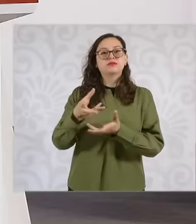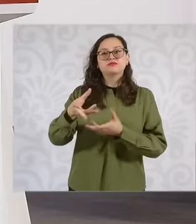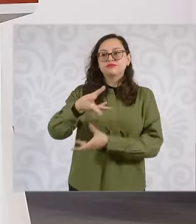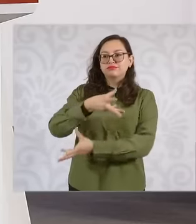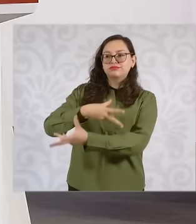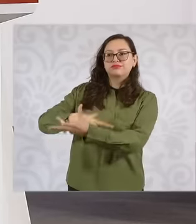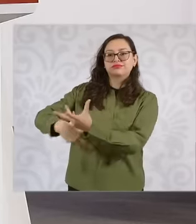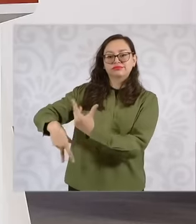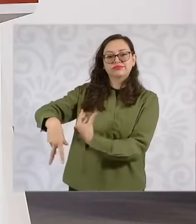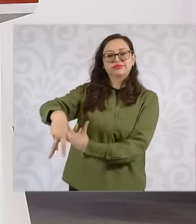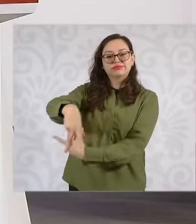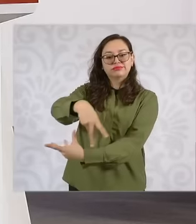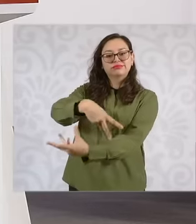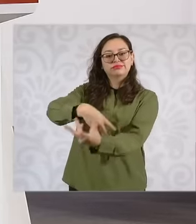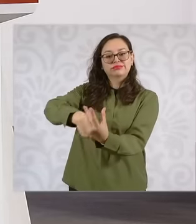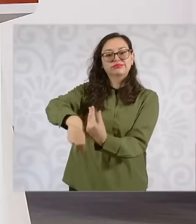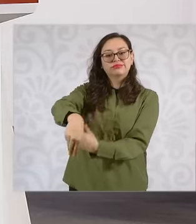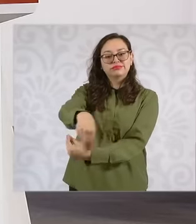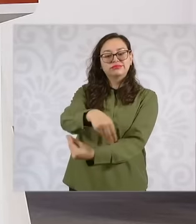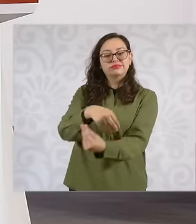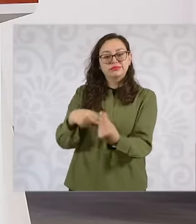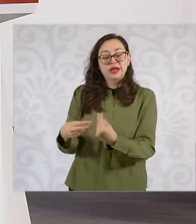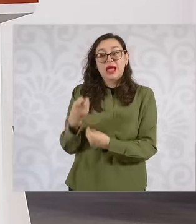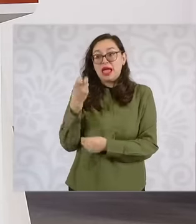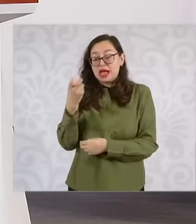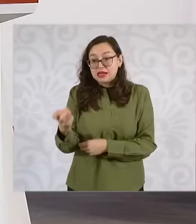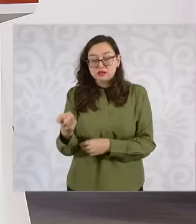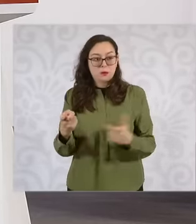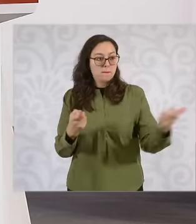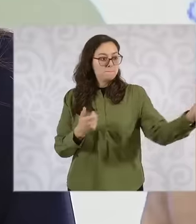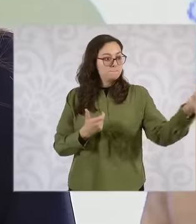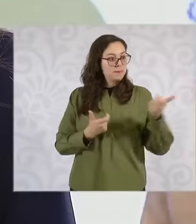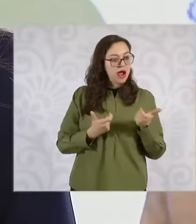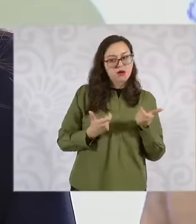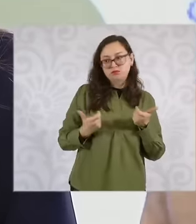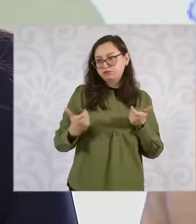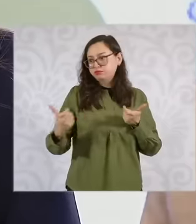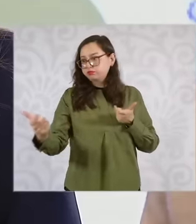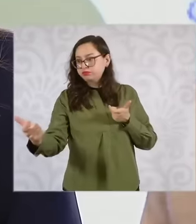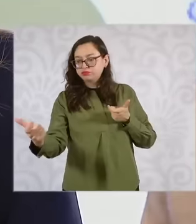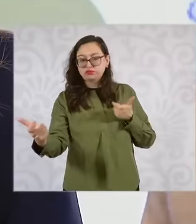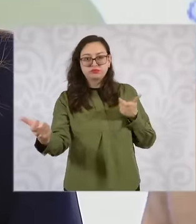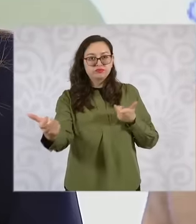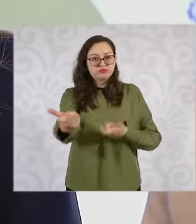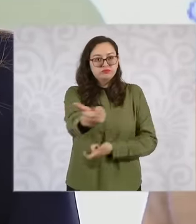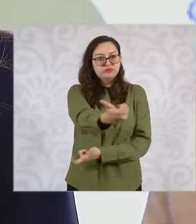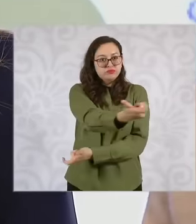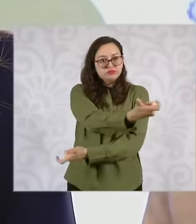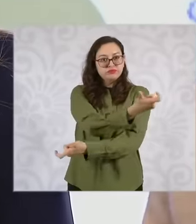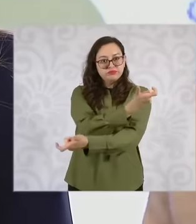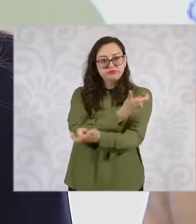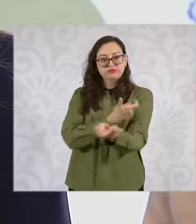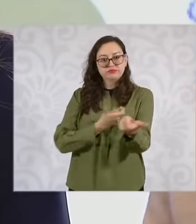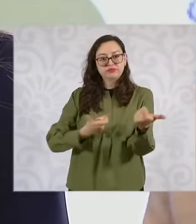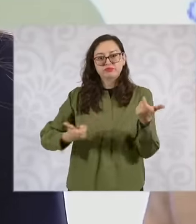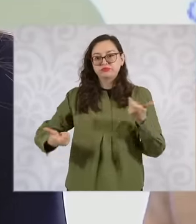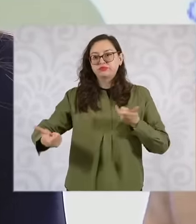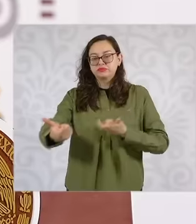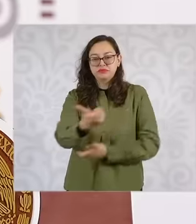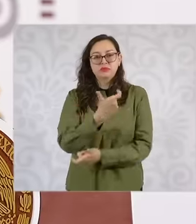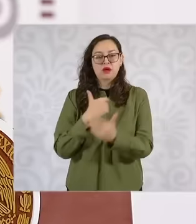this allows us to generate a pool that can leverage more resources to grant more homes.